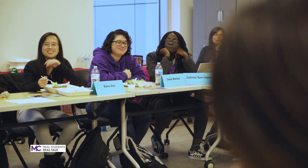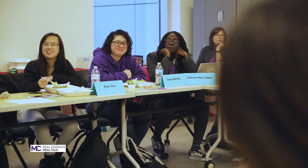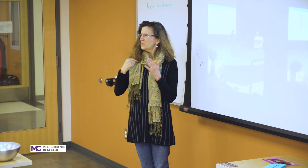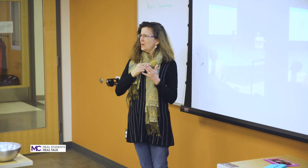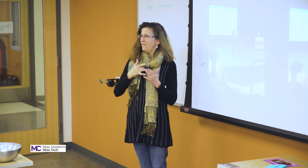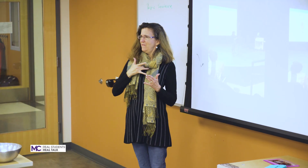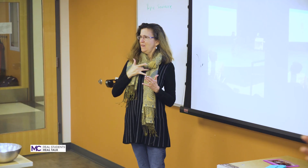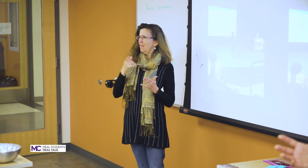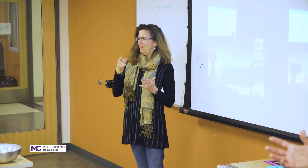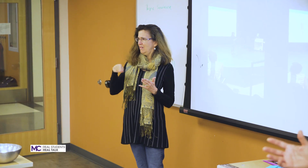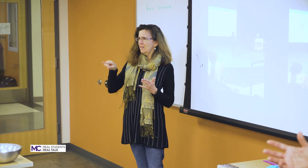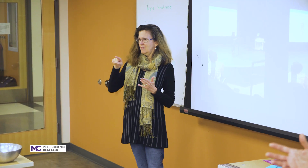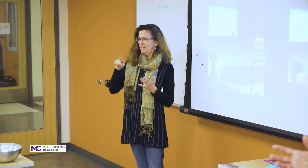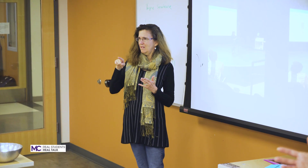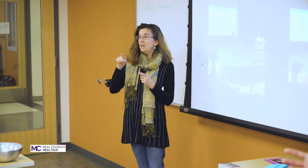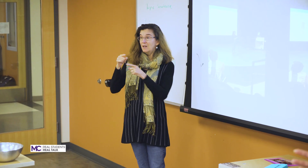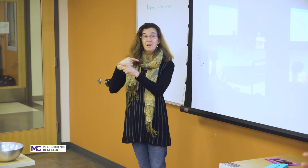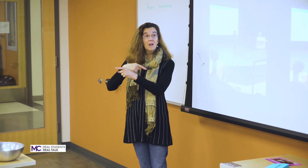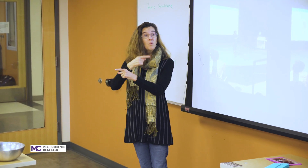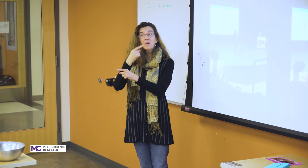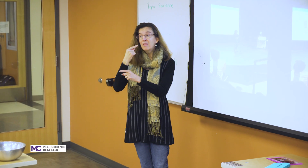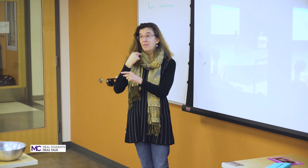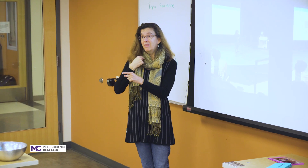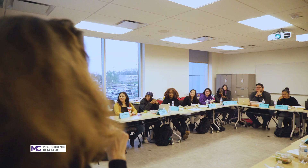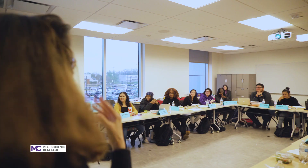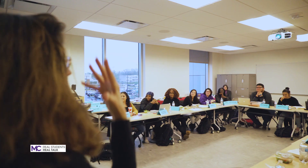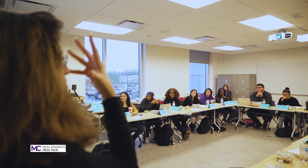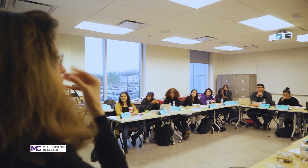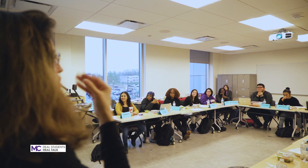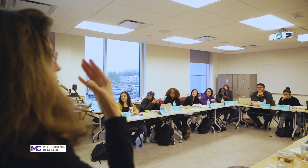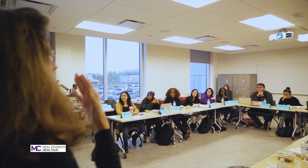when interpreters are not not here